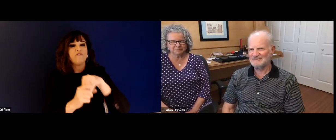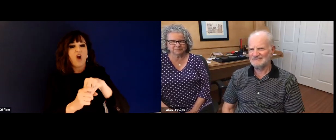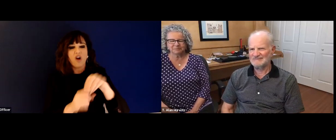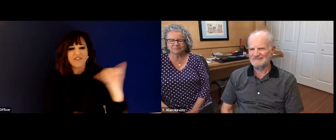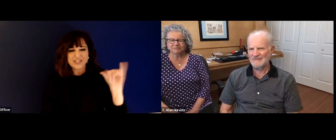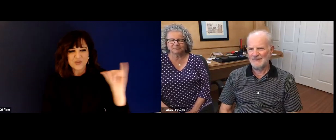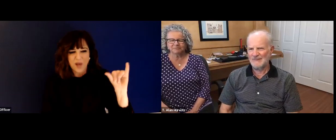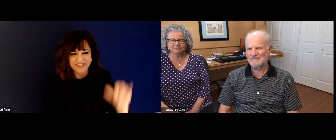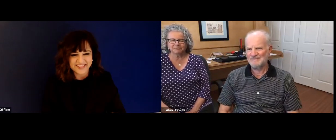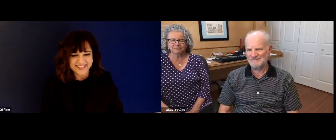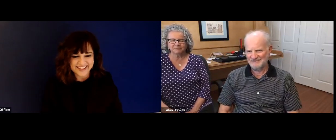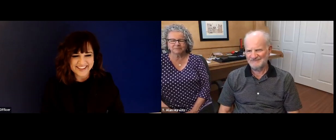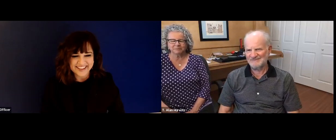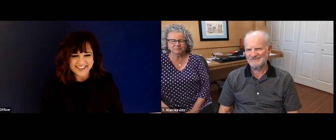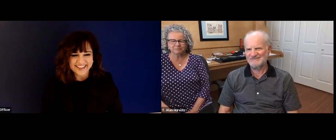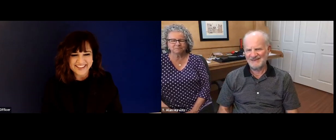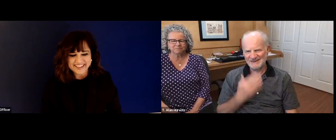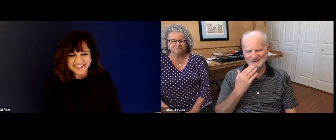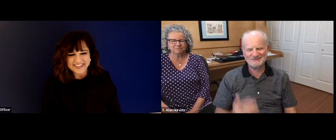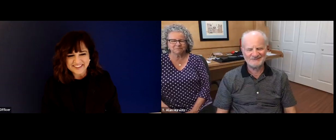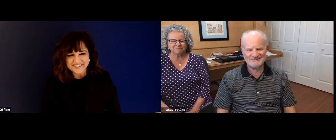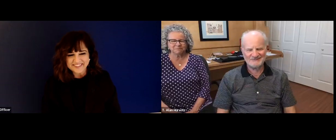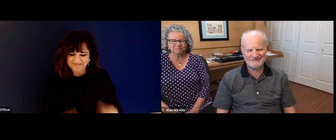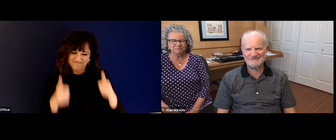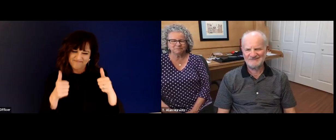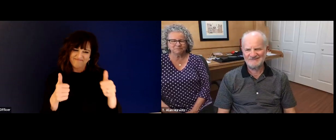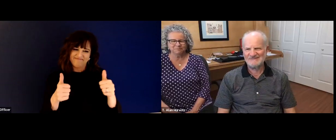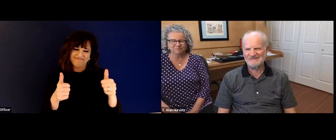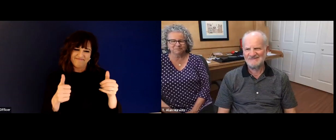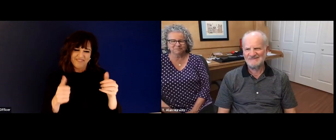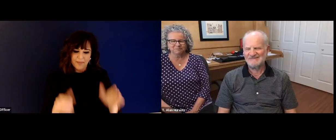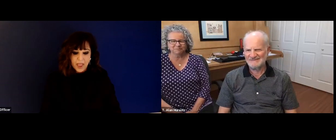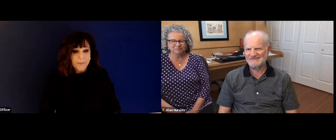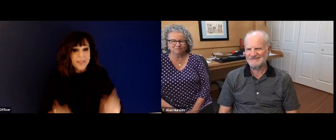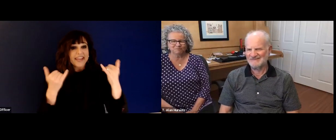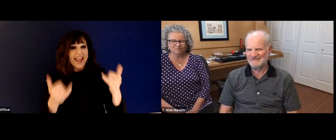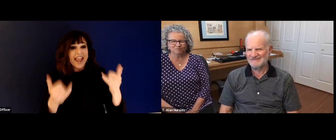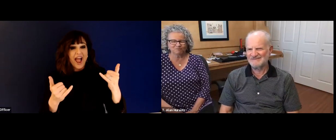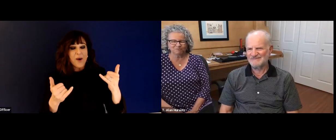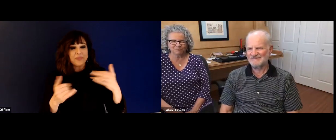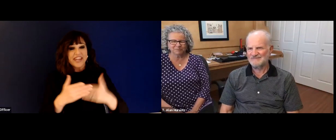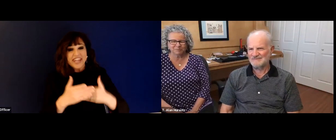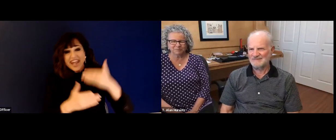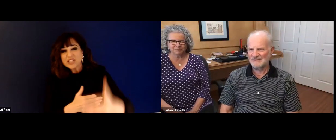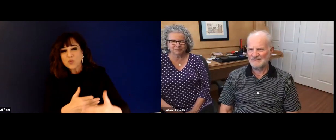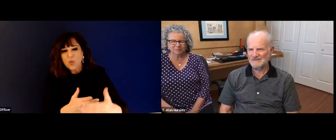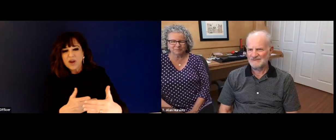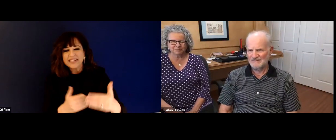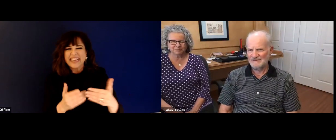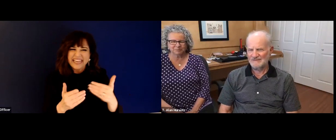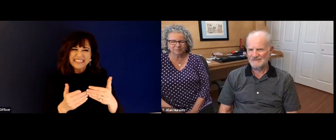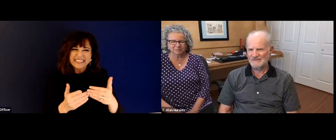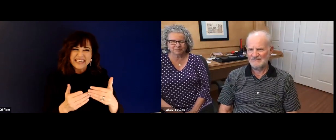know, having teamwork that makes the dream work, right. And so just you're thankful to those people that are involved making